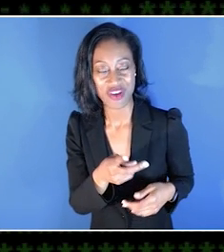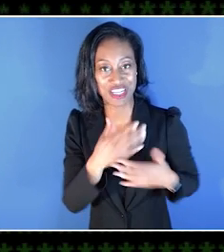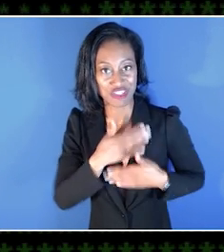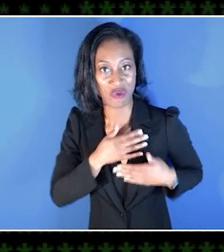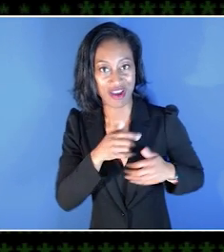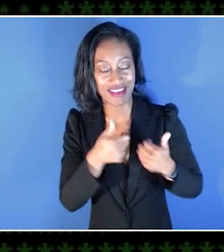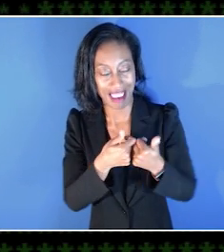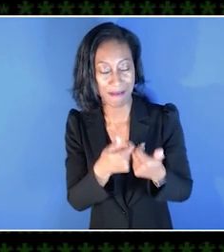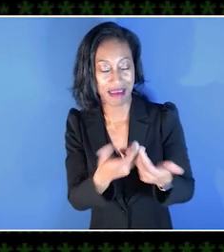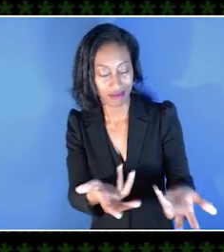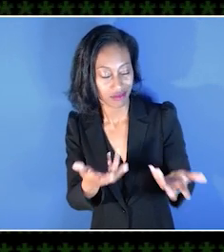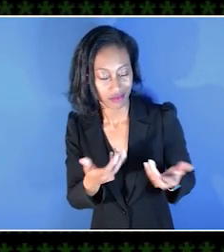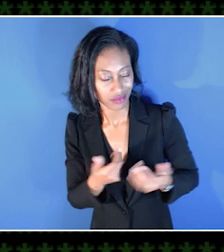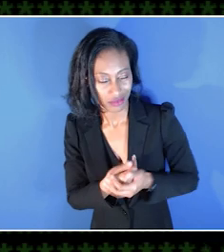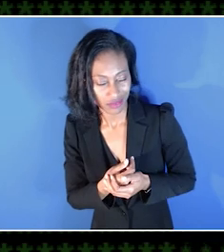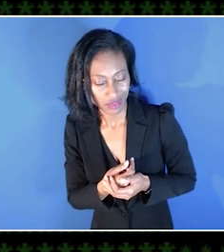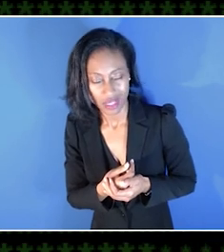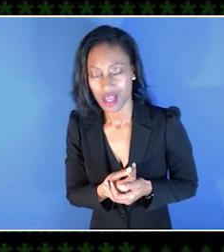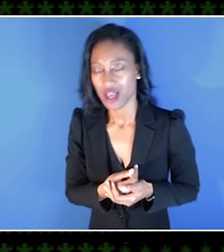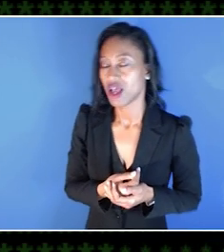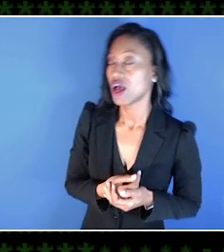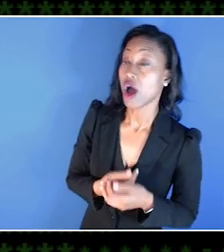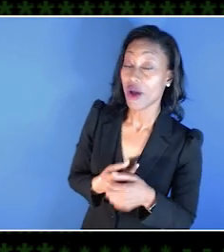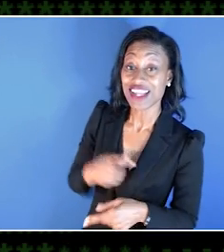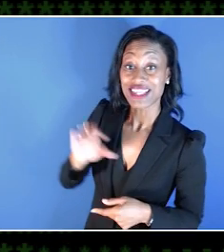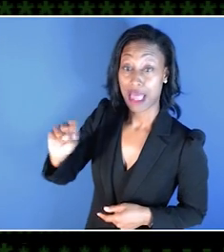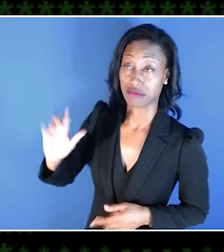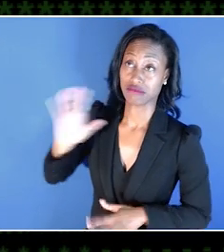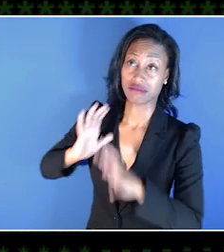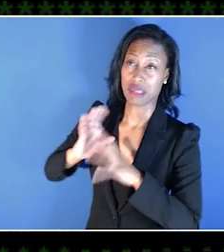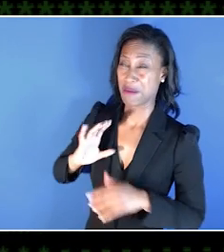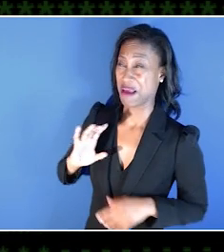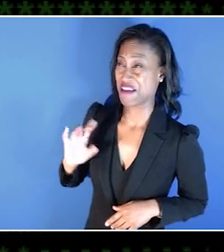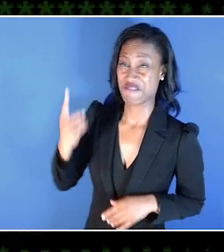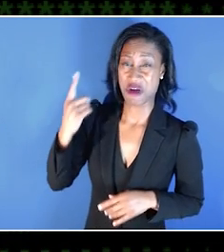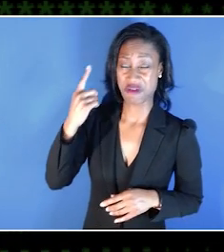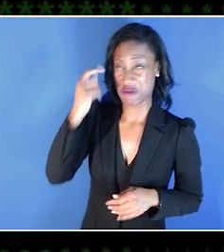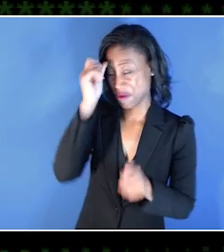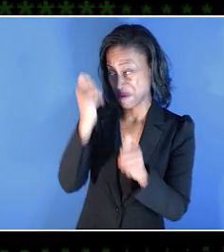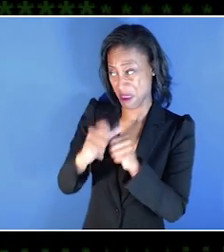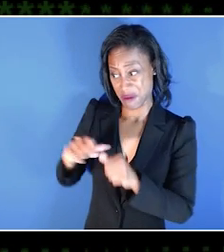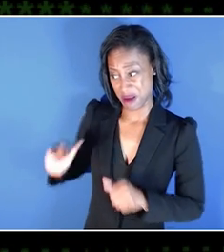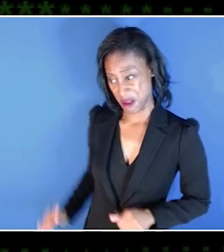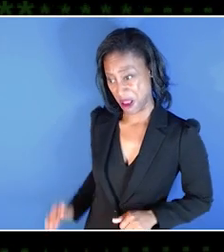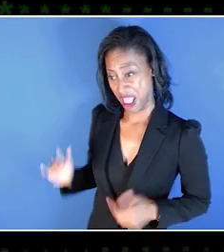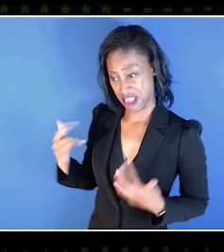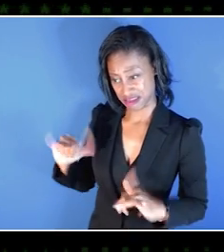I mean, literally since I can first remember, we've been playing games together. She loved playing the Lego stuff.